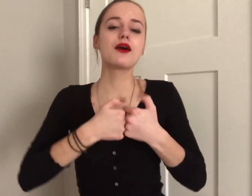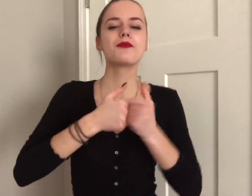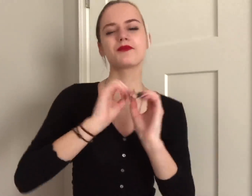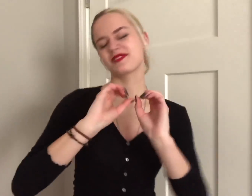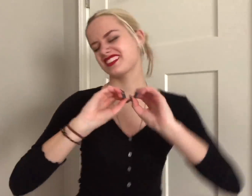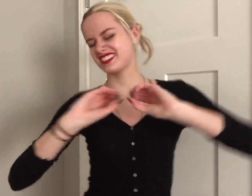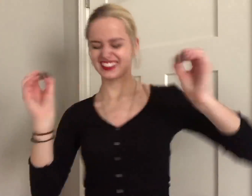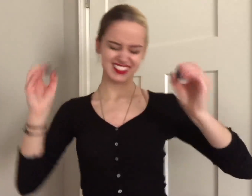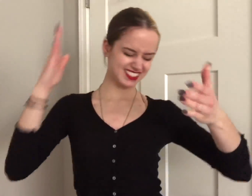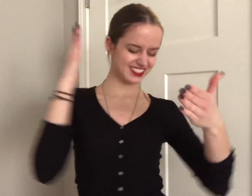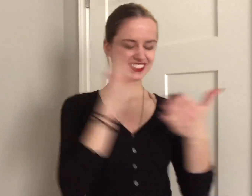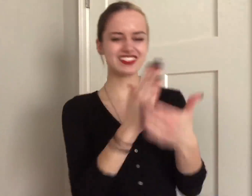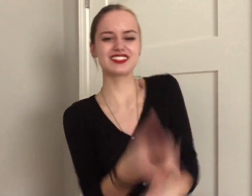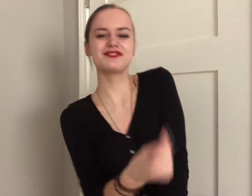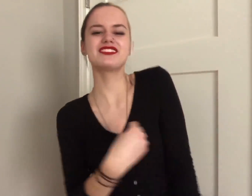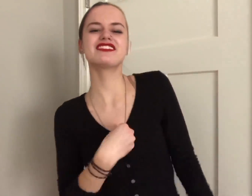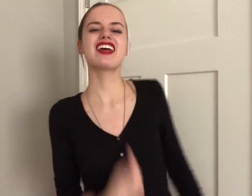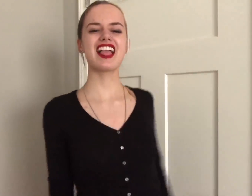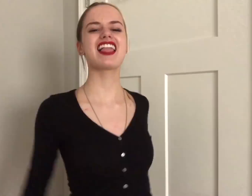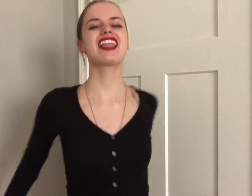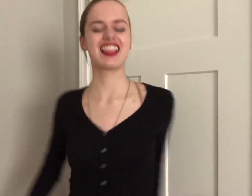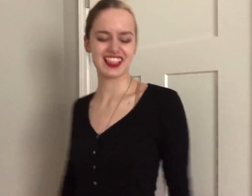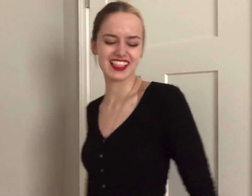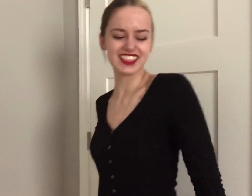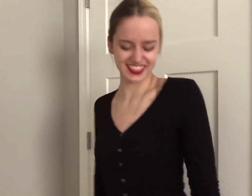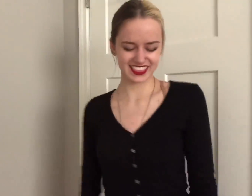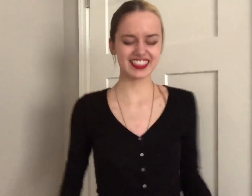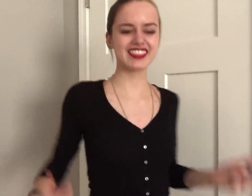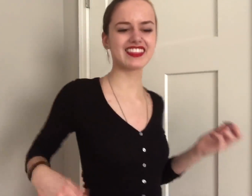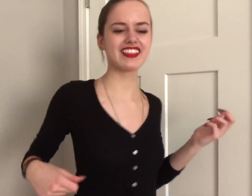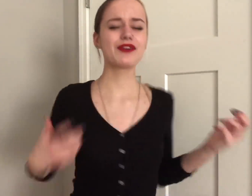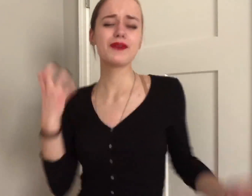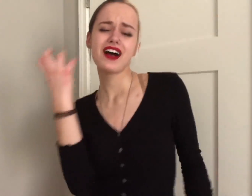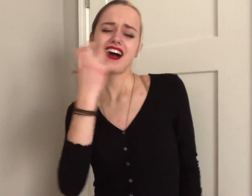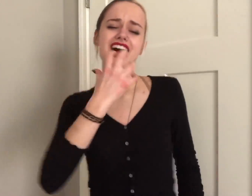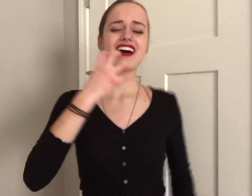baby there's nothing holding me back